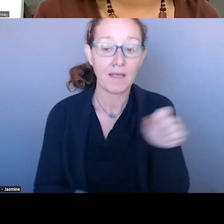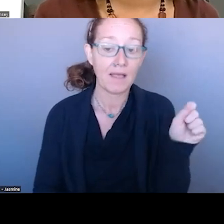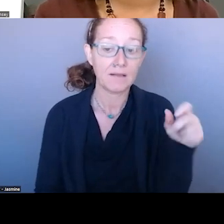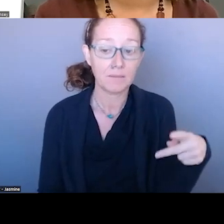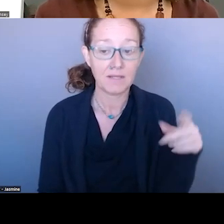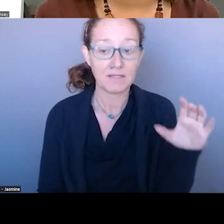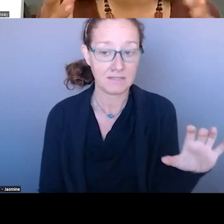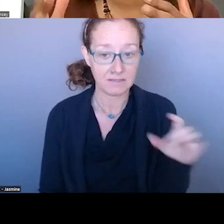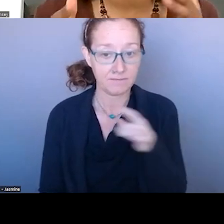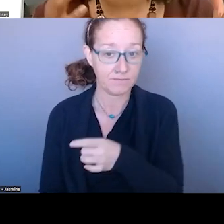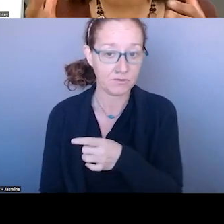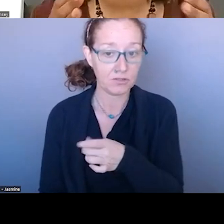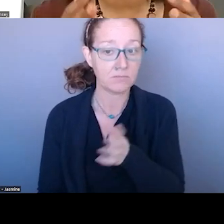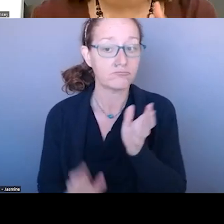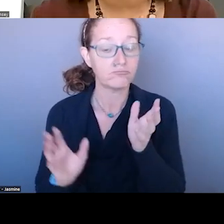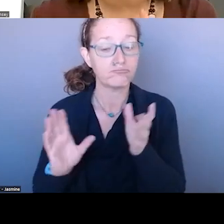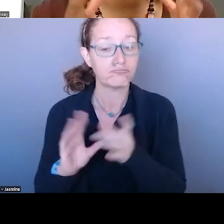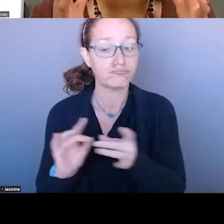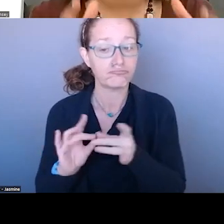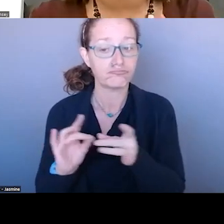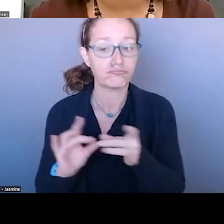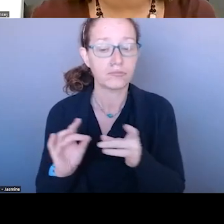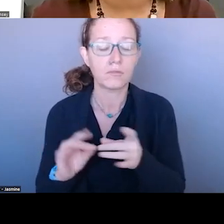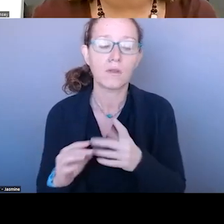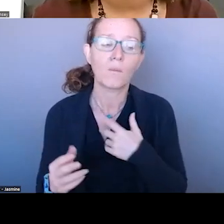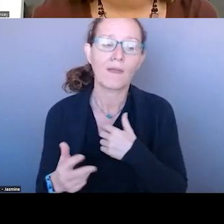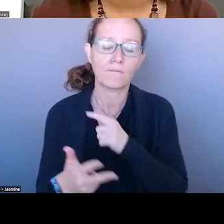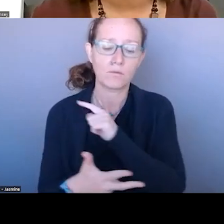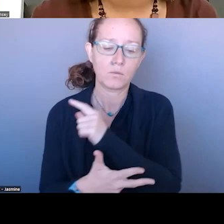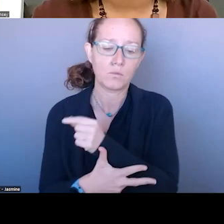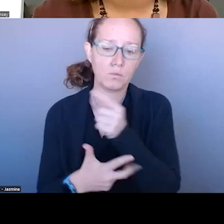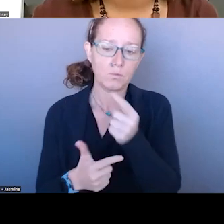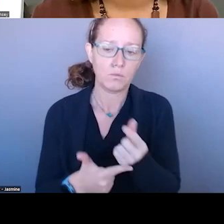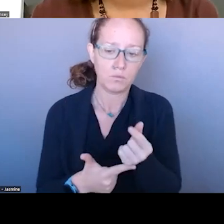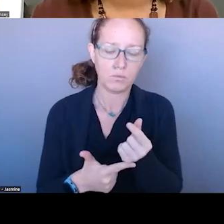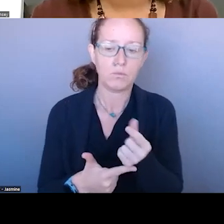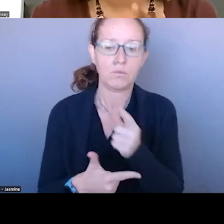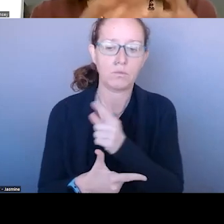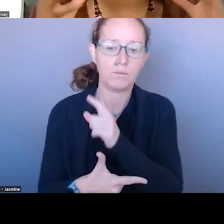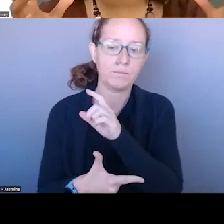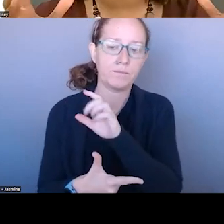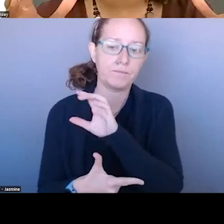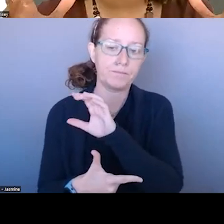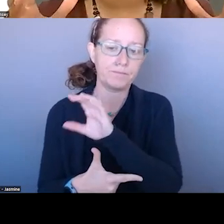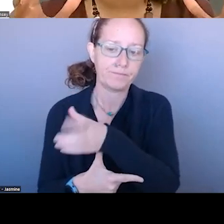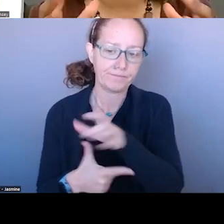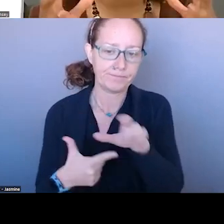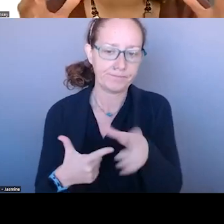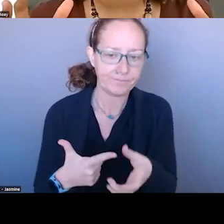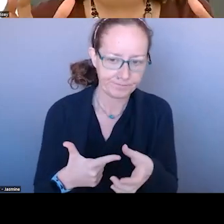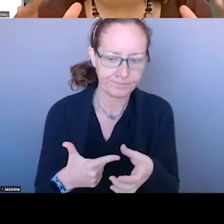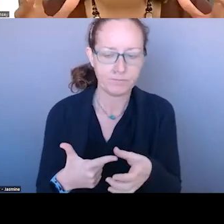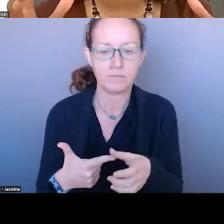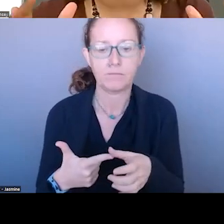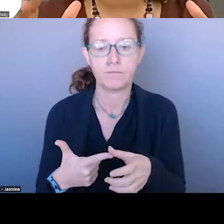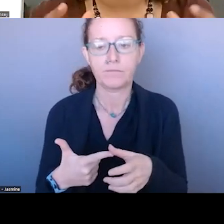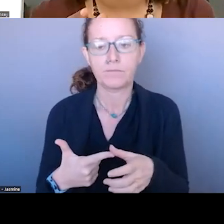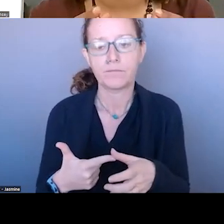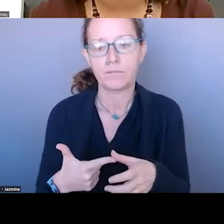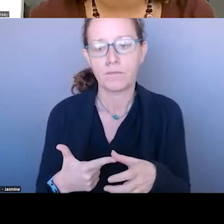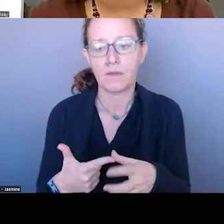TALKING ABOUT US ABOUT SCALING UP EMERGENCY BEHAVIORAL HEALTH